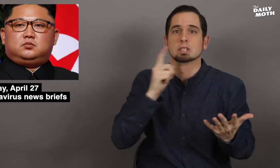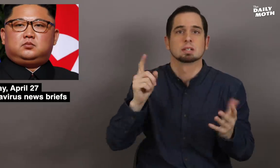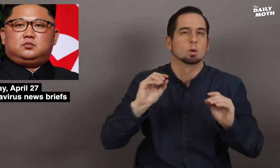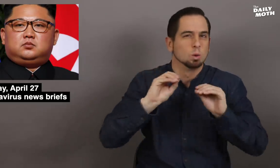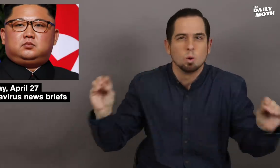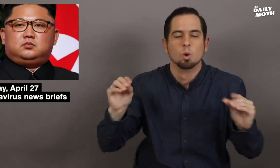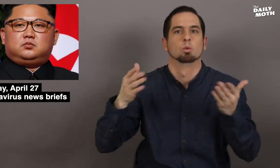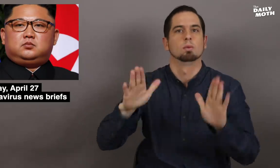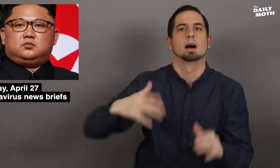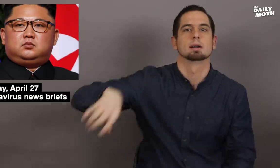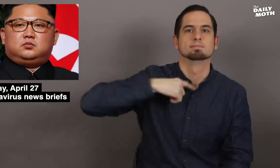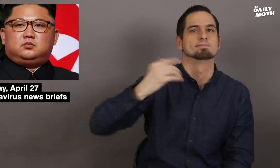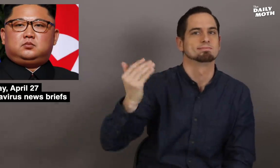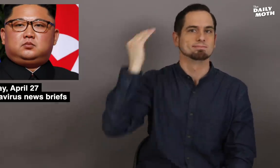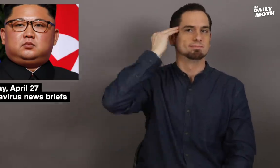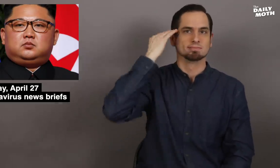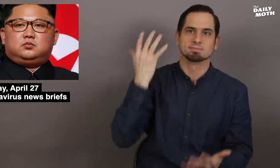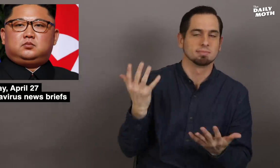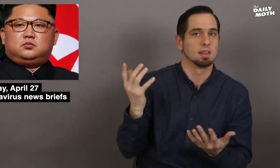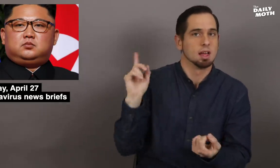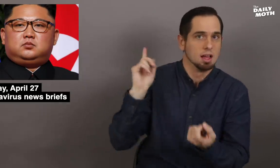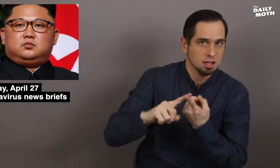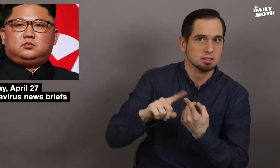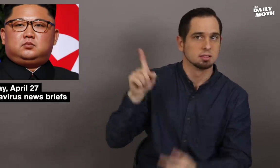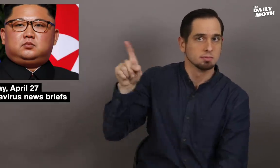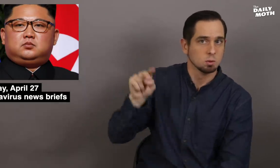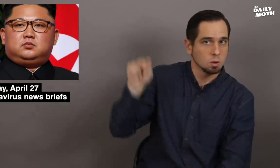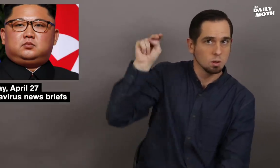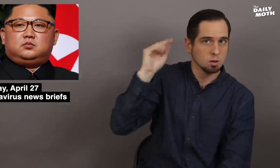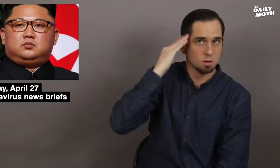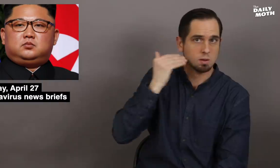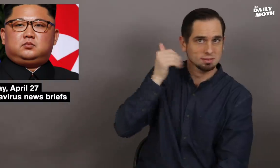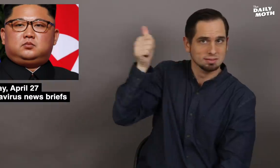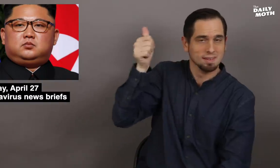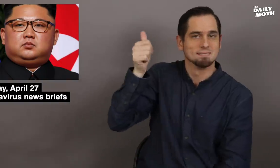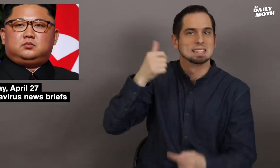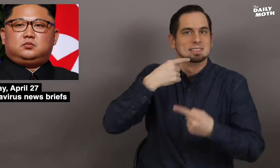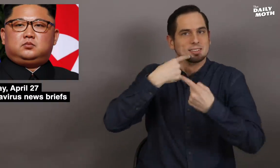there is no way to know until North Korea makes